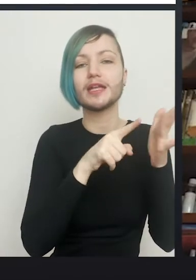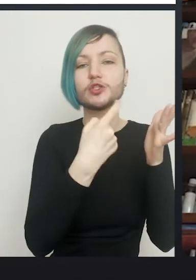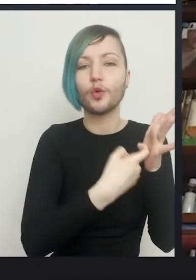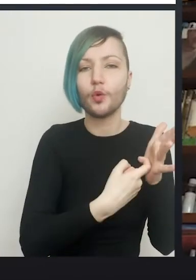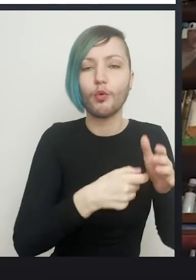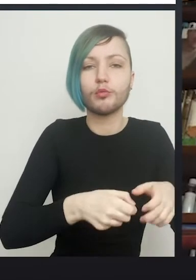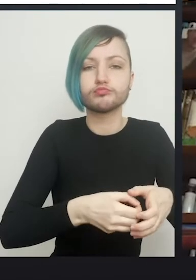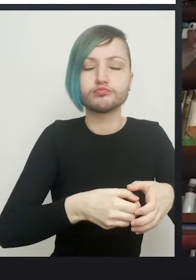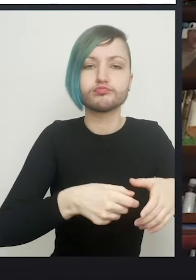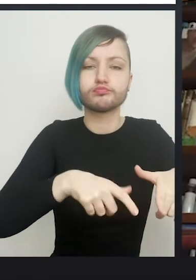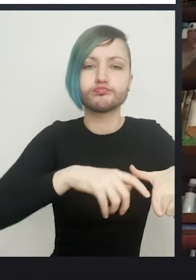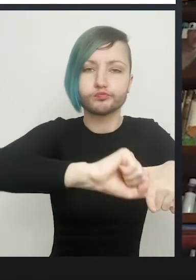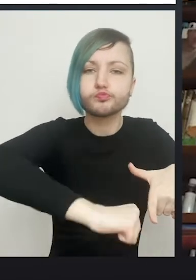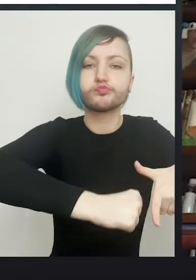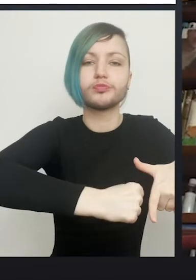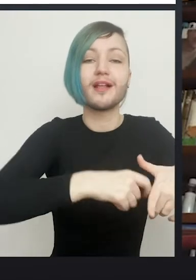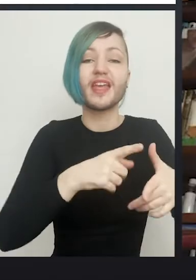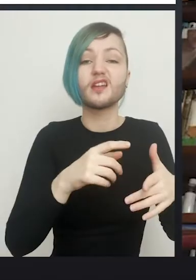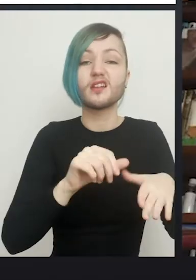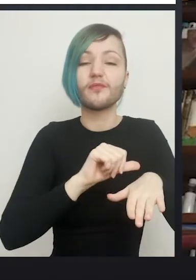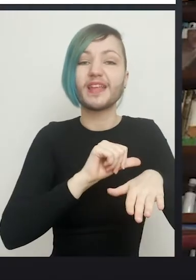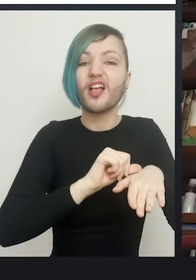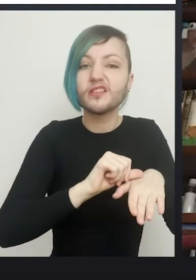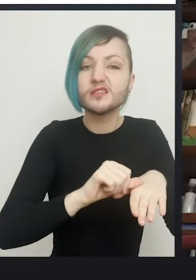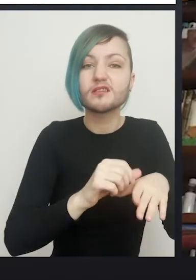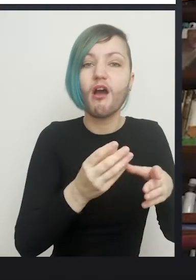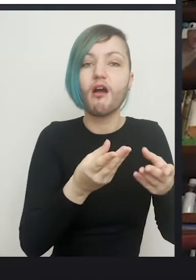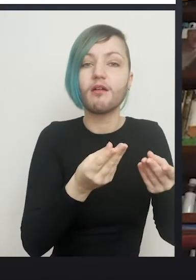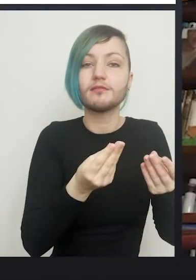forms around anything like that will gradually shrink, because that's what scar tissue does.